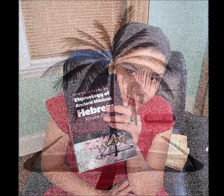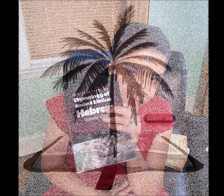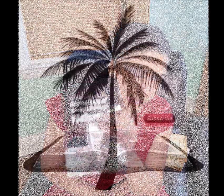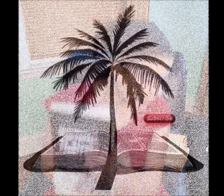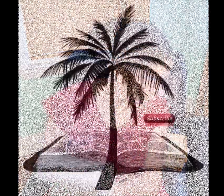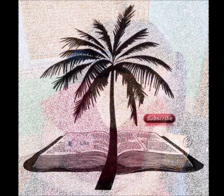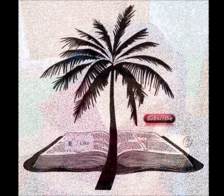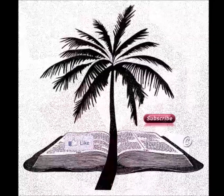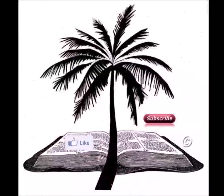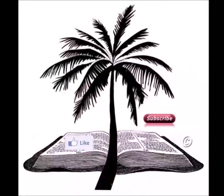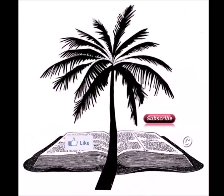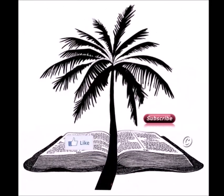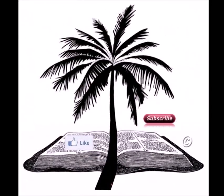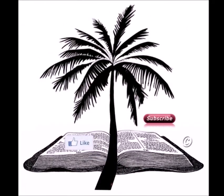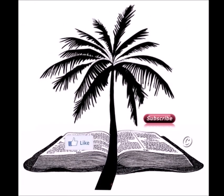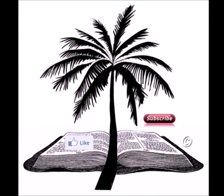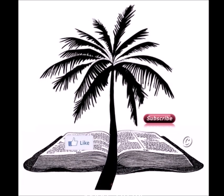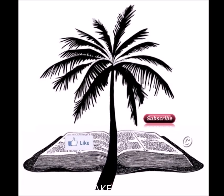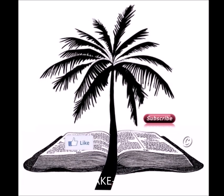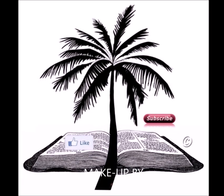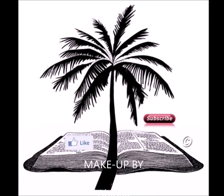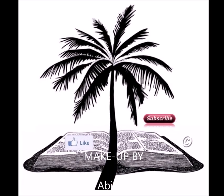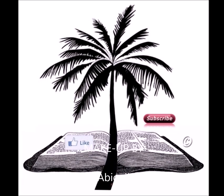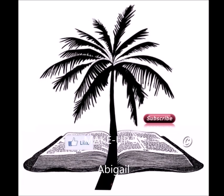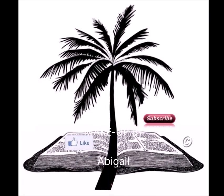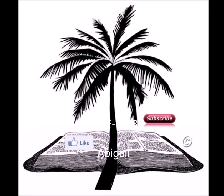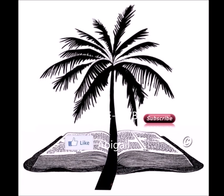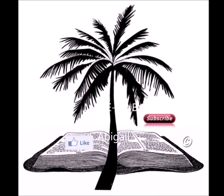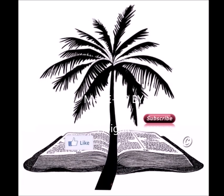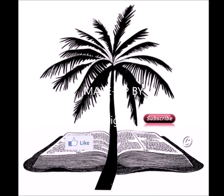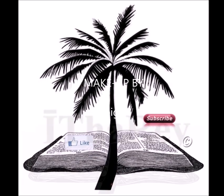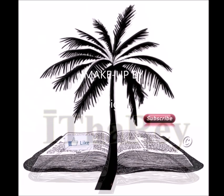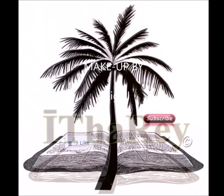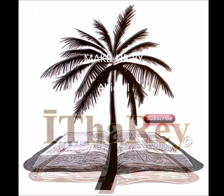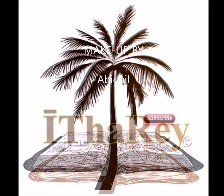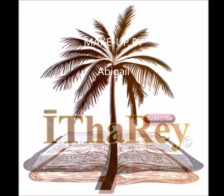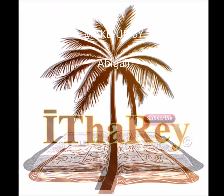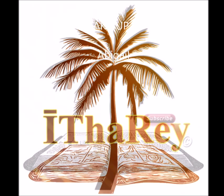Let me know your thoughts of this video and if you have any questions I will try to be available to answer them.